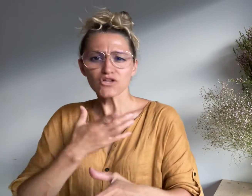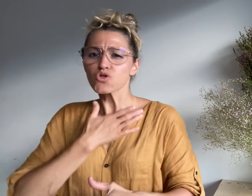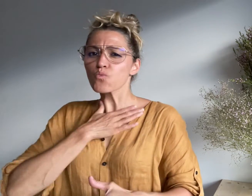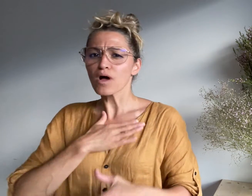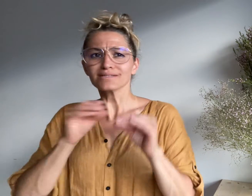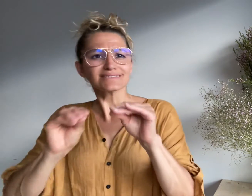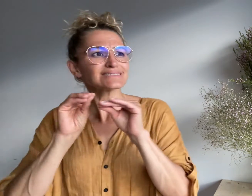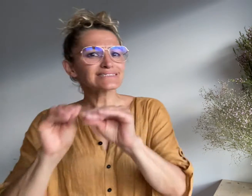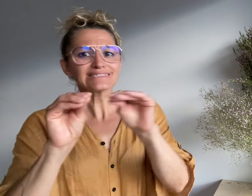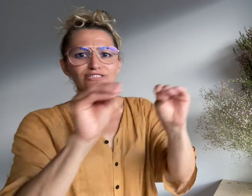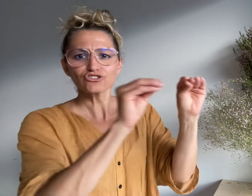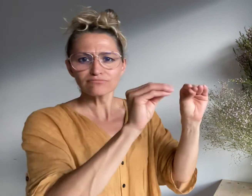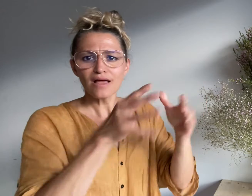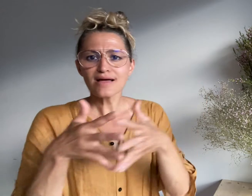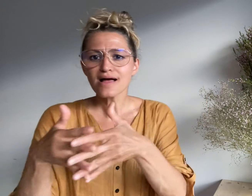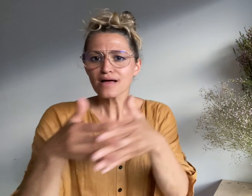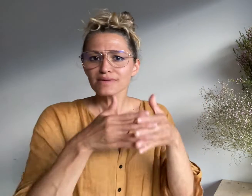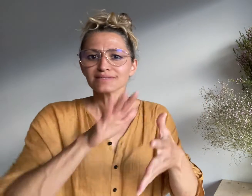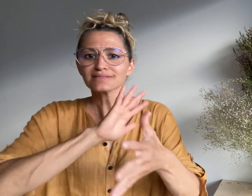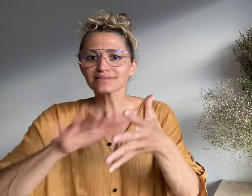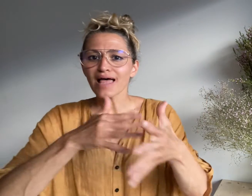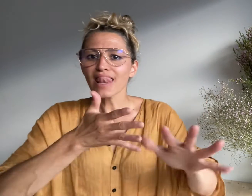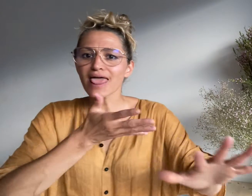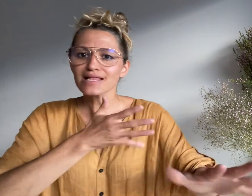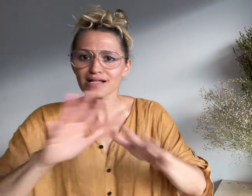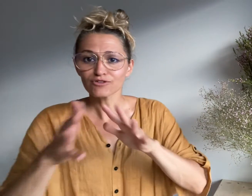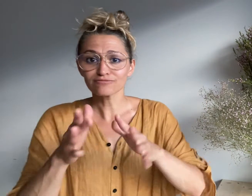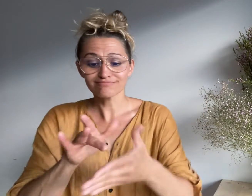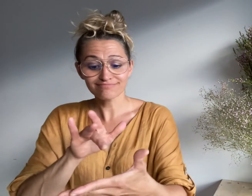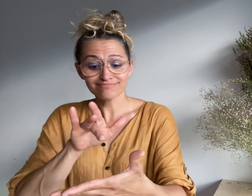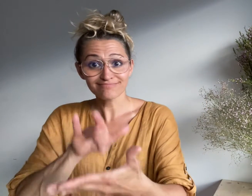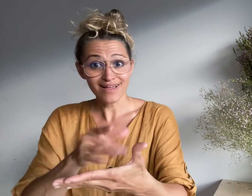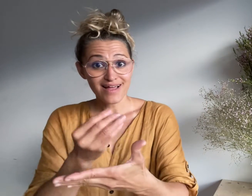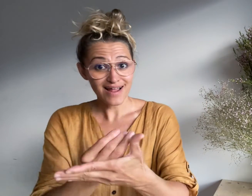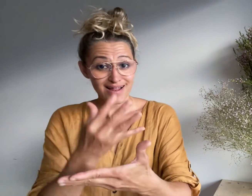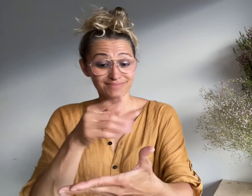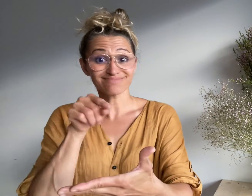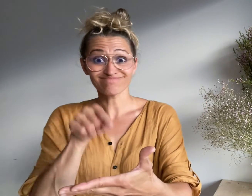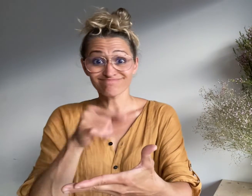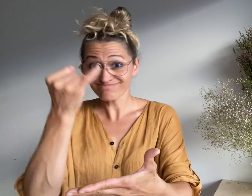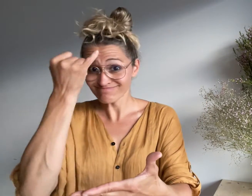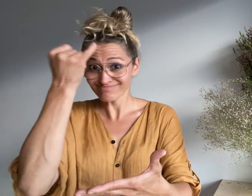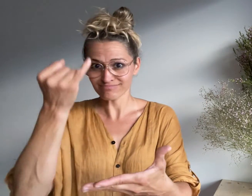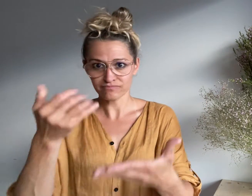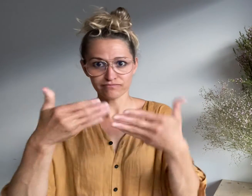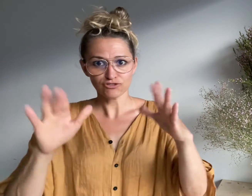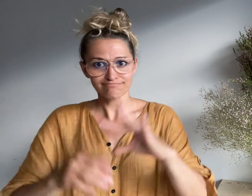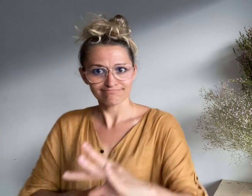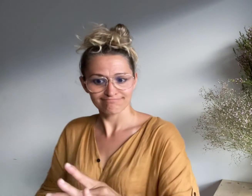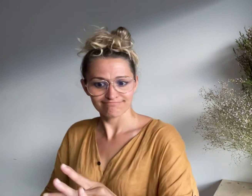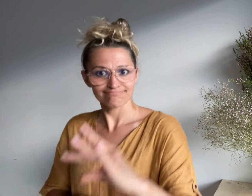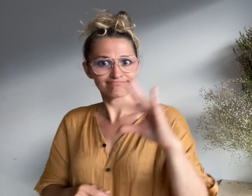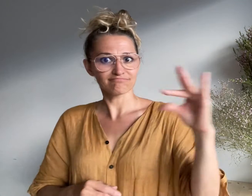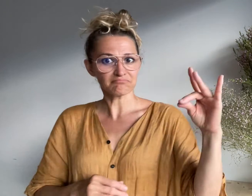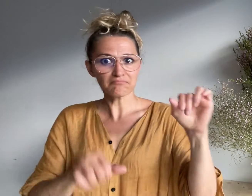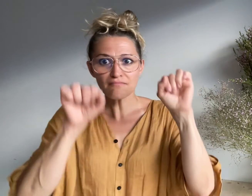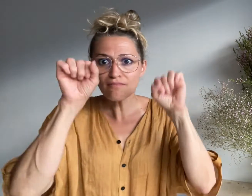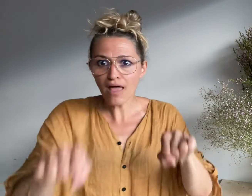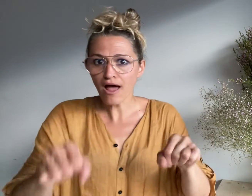American Sign Language, was nominated for the Webby Awards